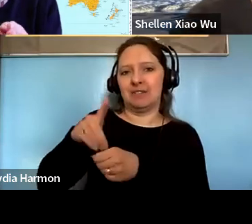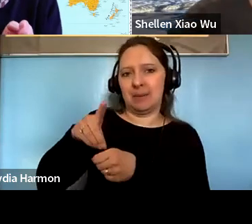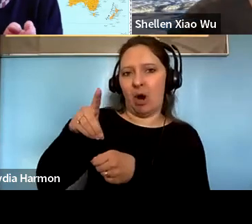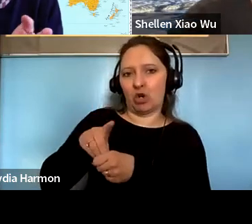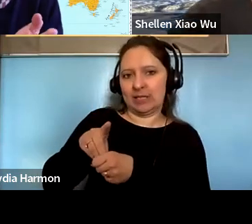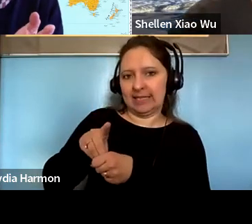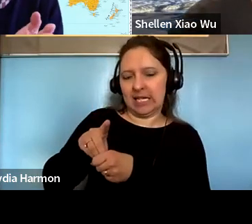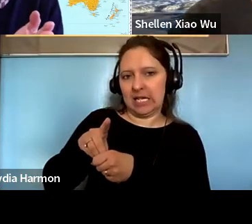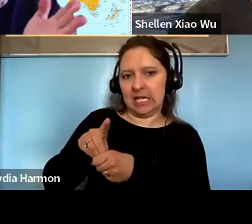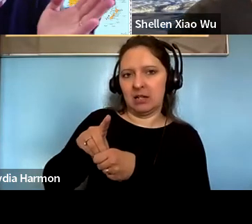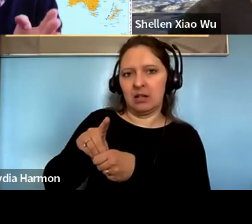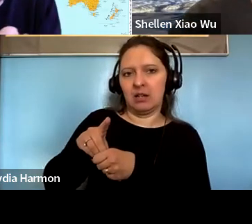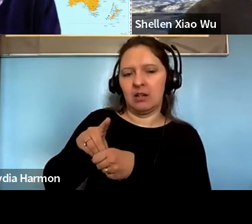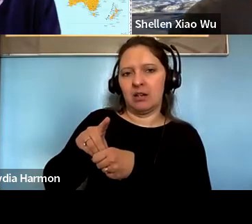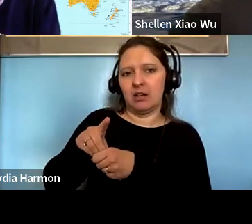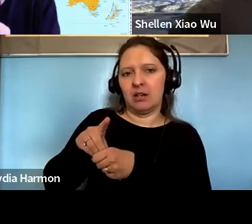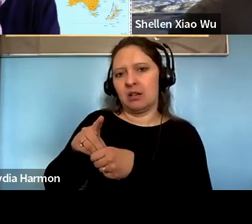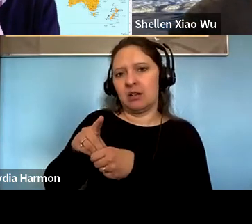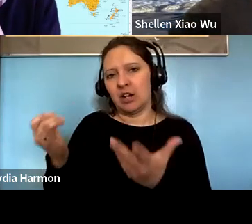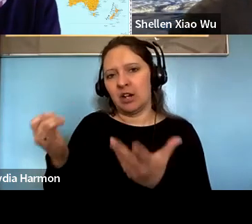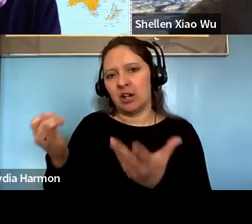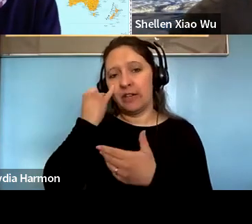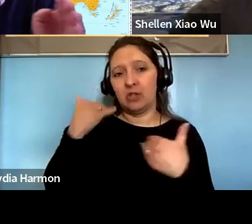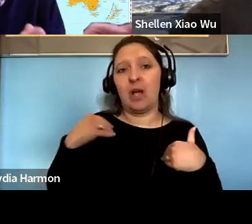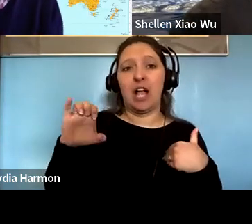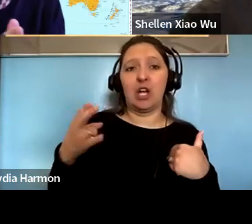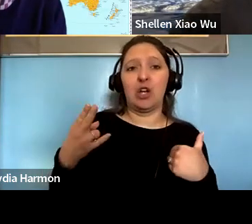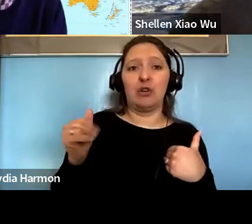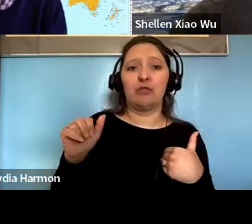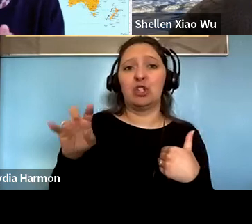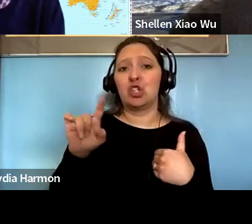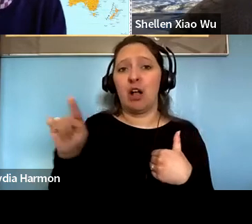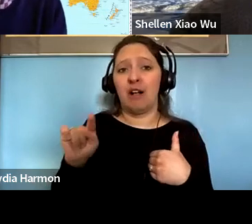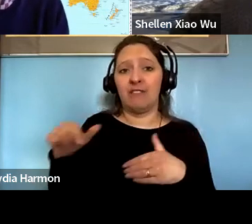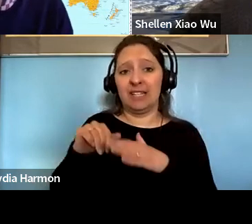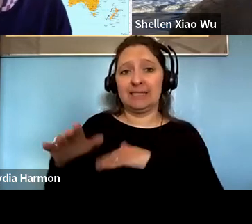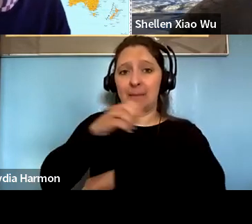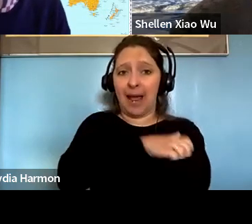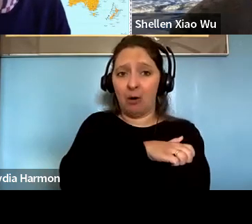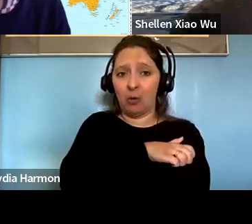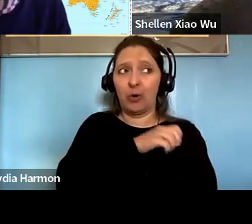Paul Gellert: You know, a childless in power or somebody else in power. Paul Gellert: as well.